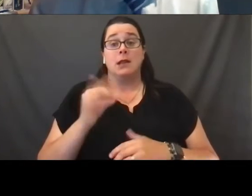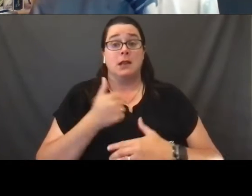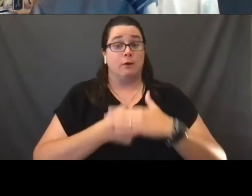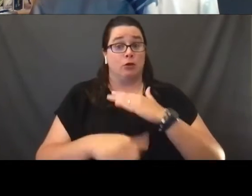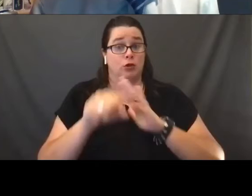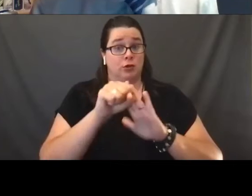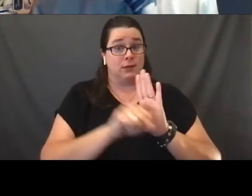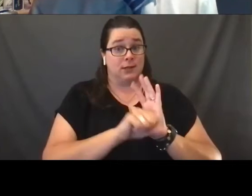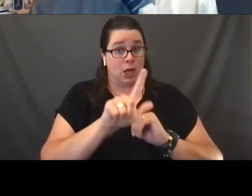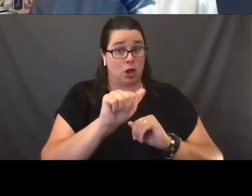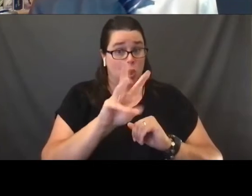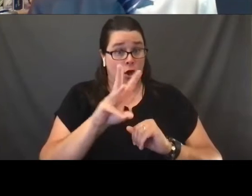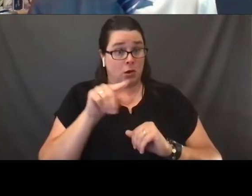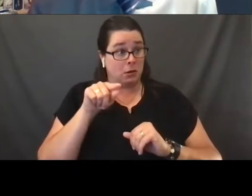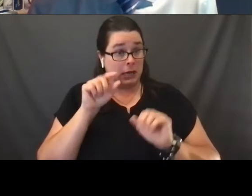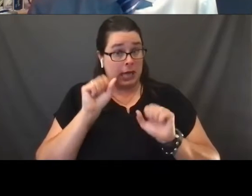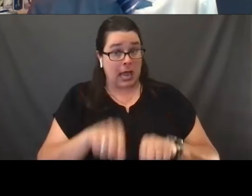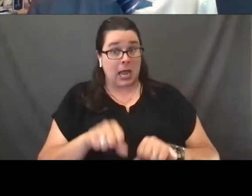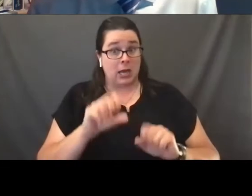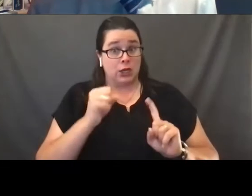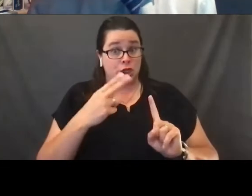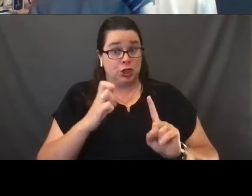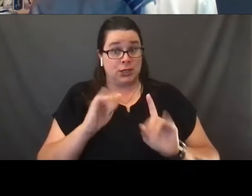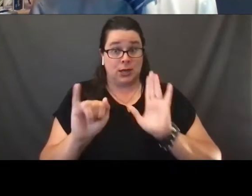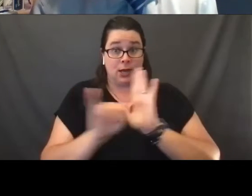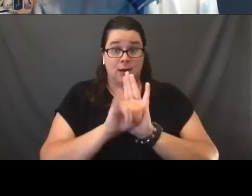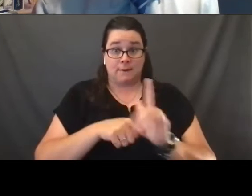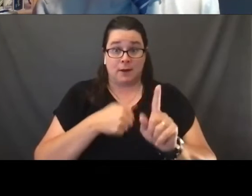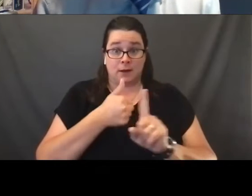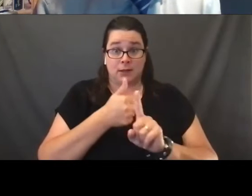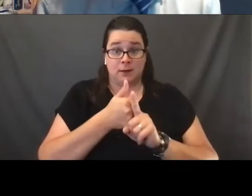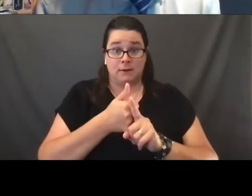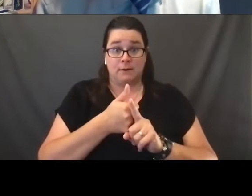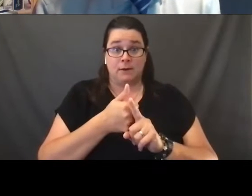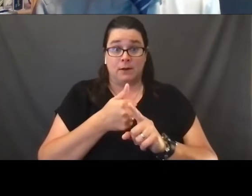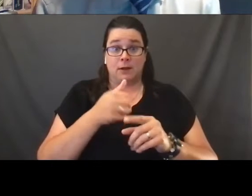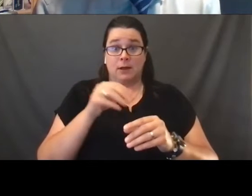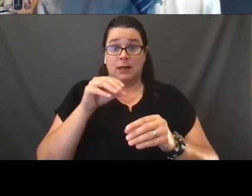she could identify herself in the sex offender registry